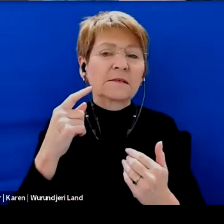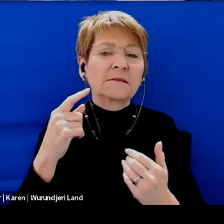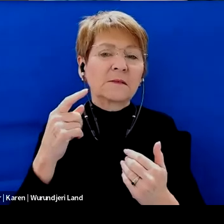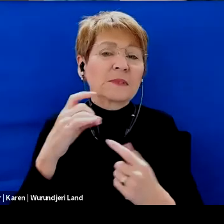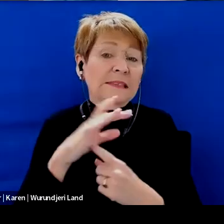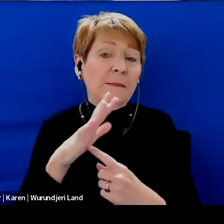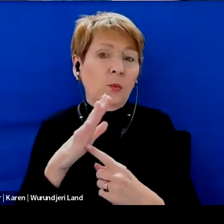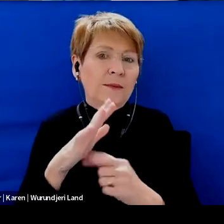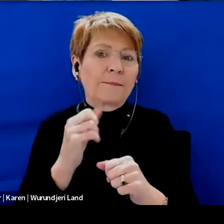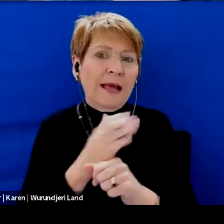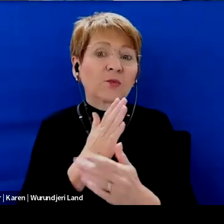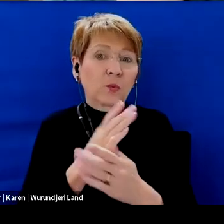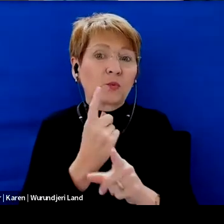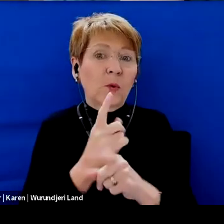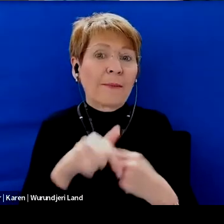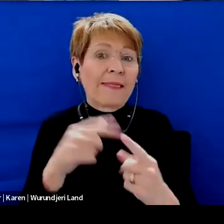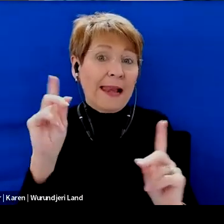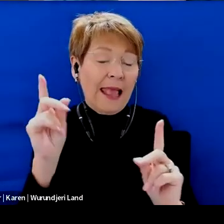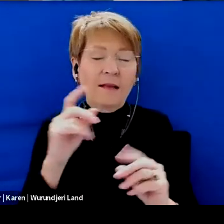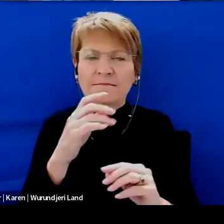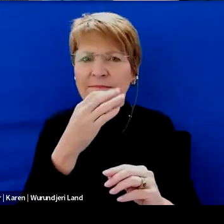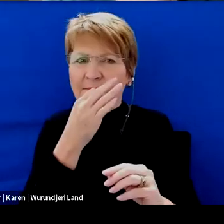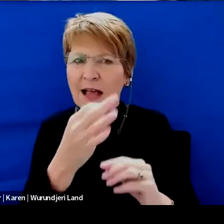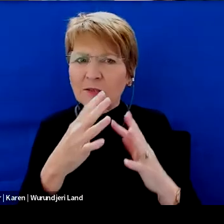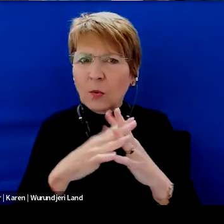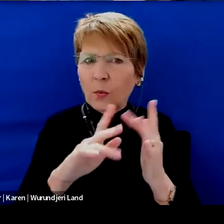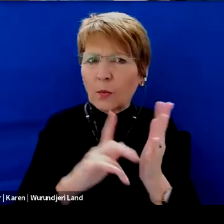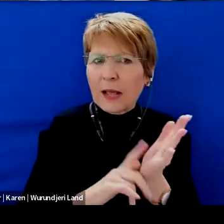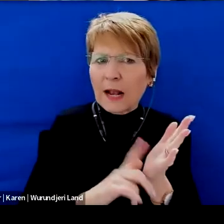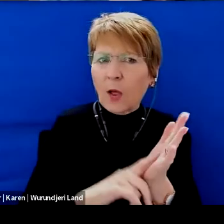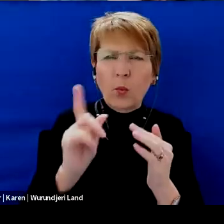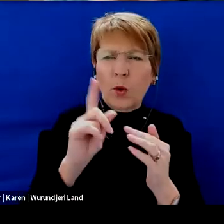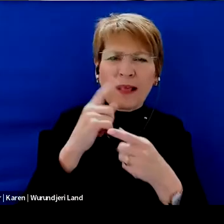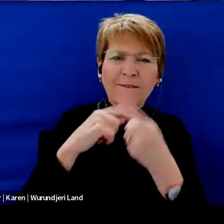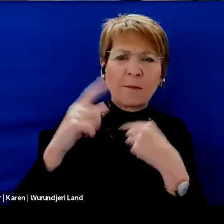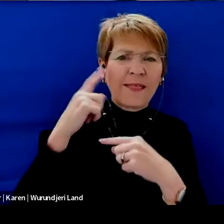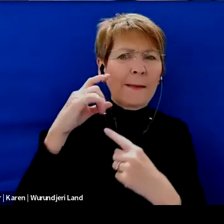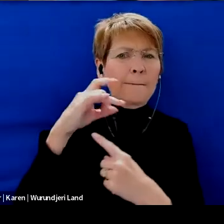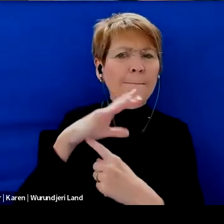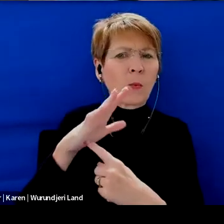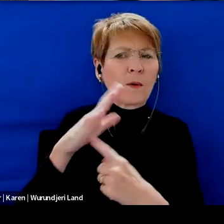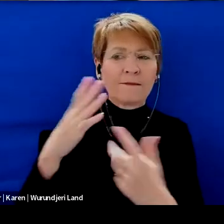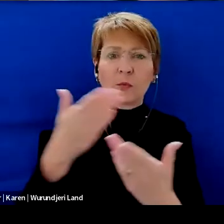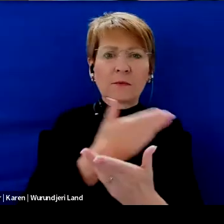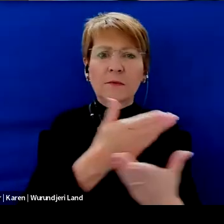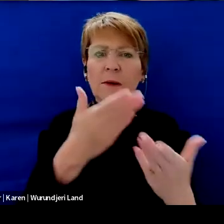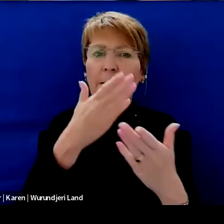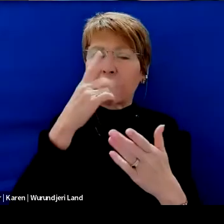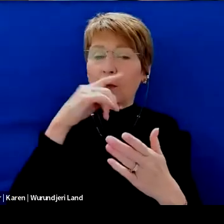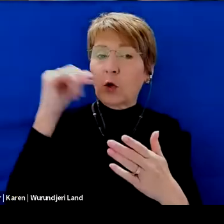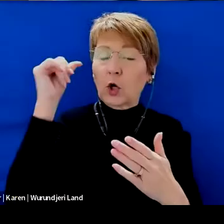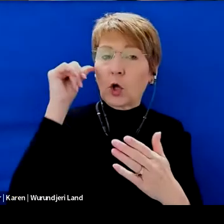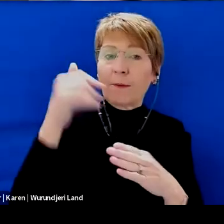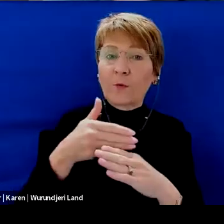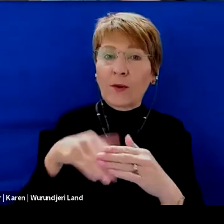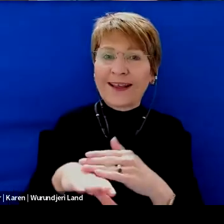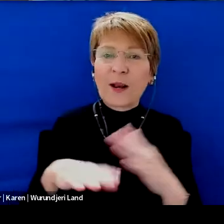So jump to will now really keen to hear about what information you think is really important for people to have.